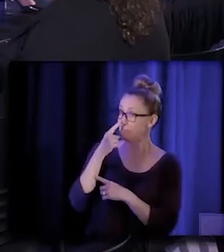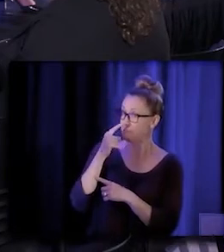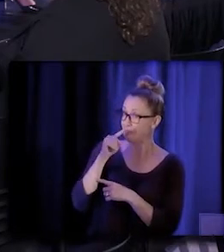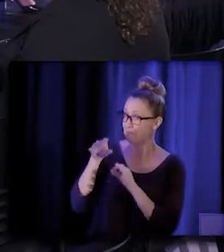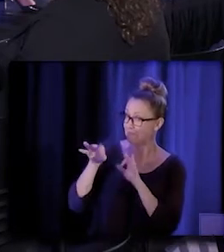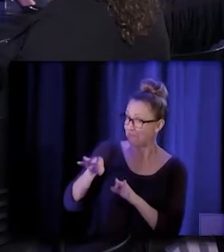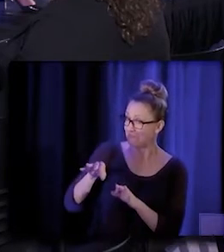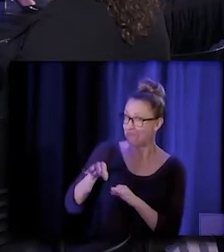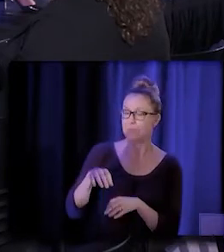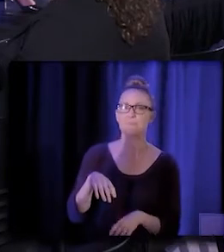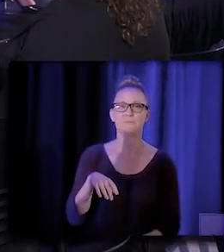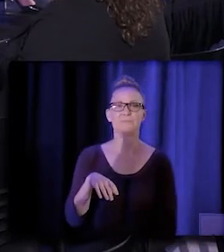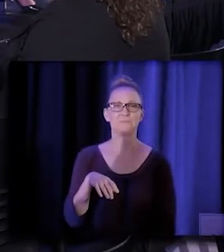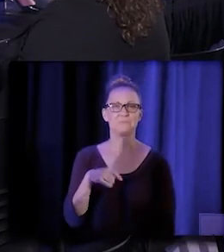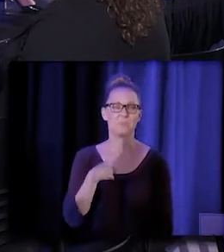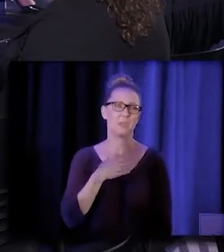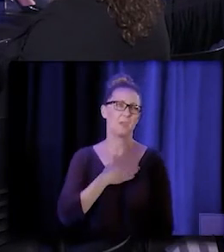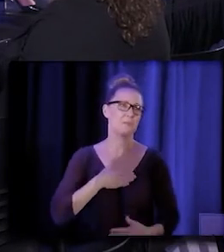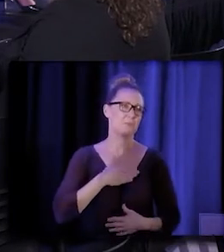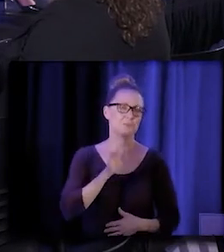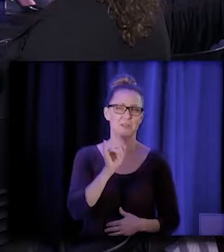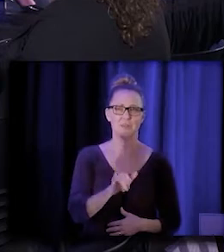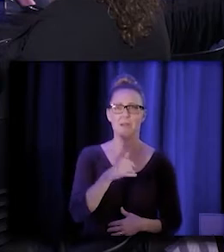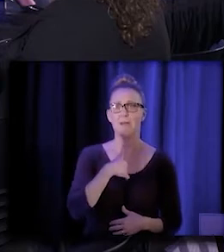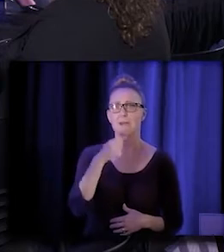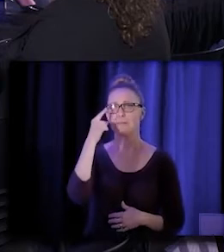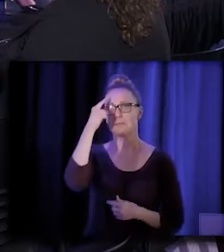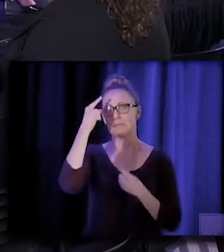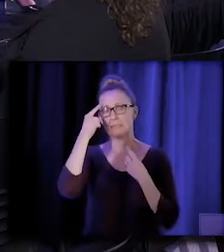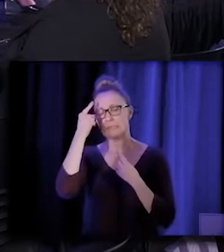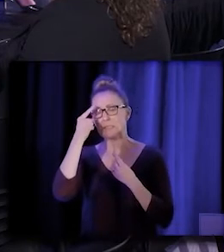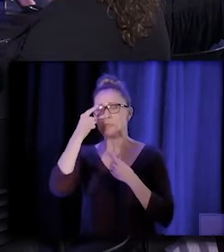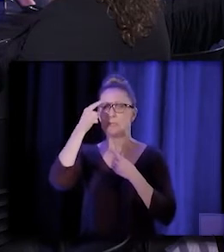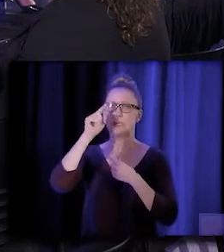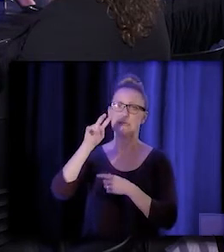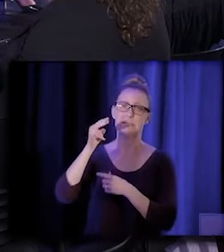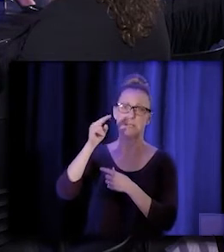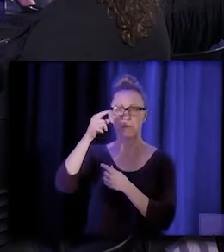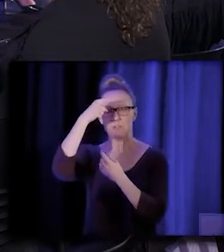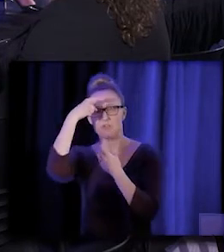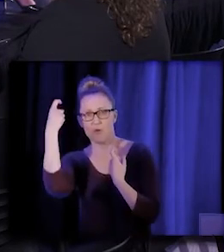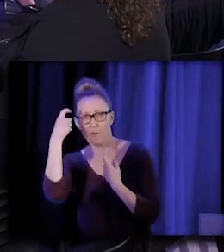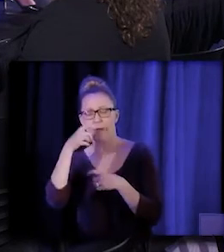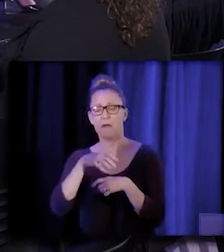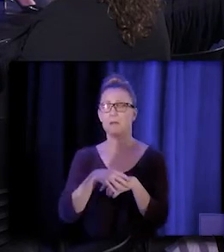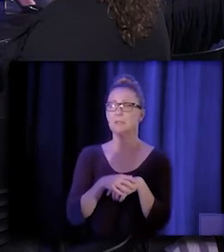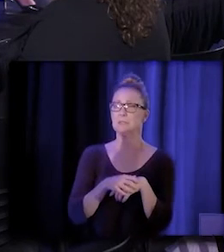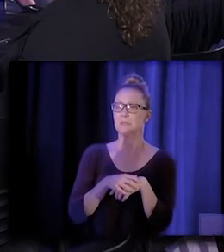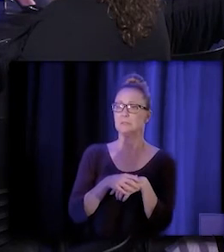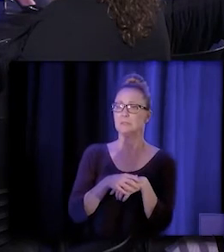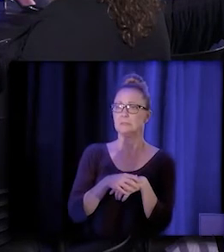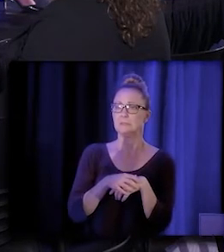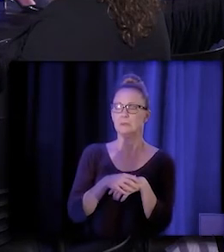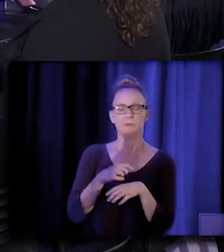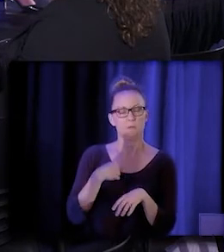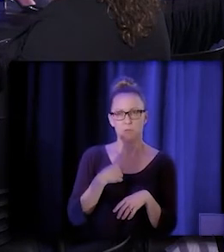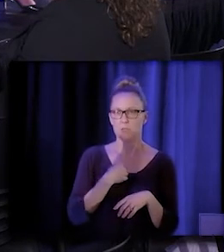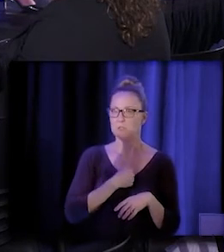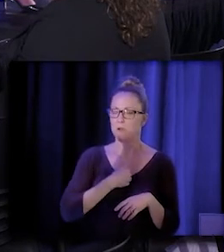I appreciate that. You know, in thinking about, you know, secondary trauma and what we, got me stuttering, secondary trauma ,